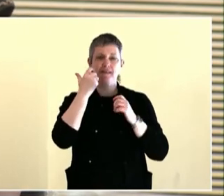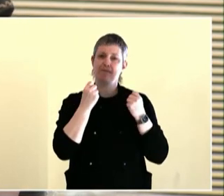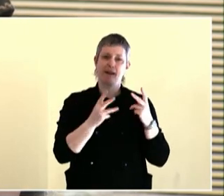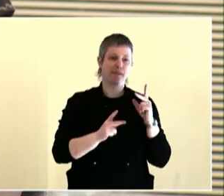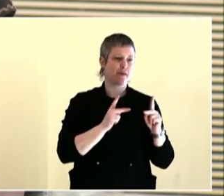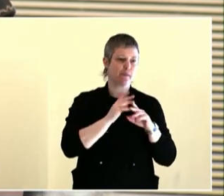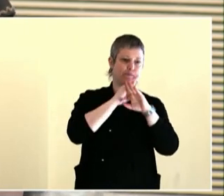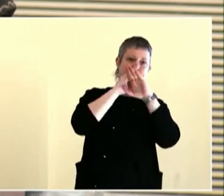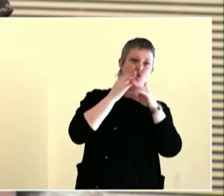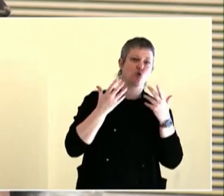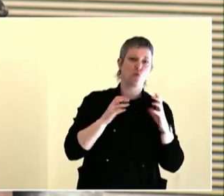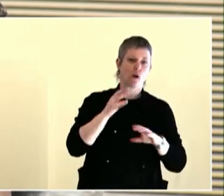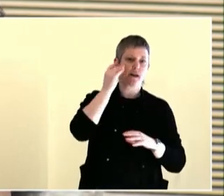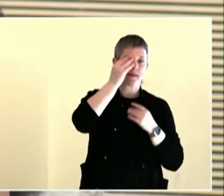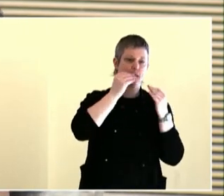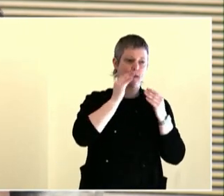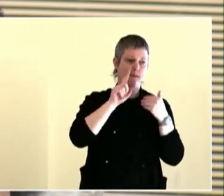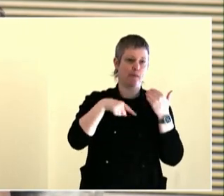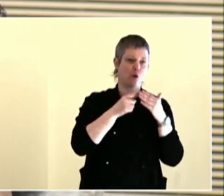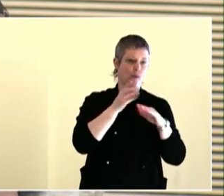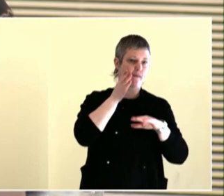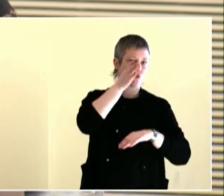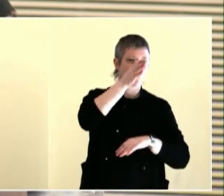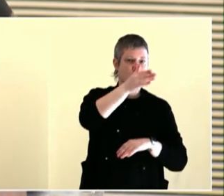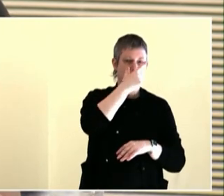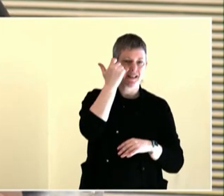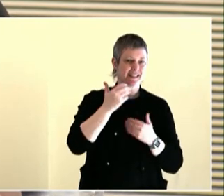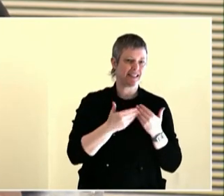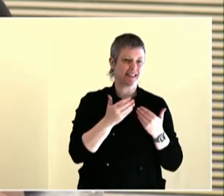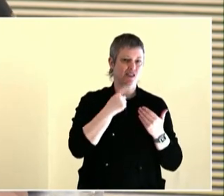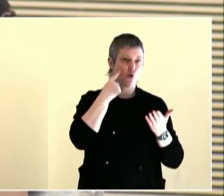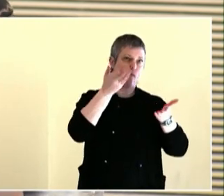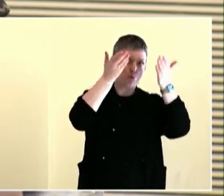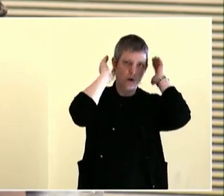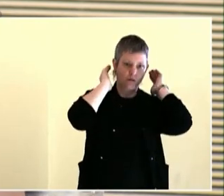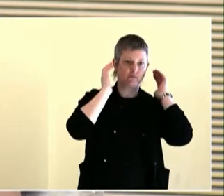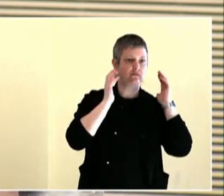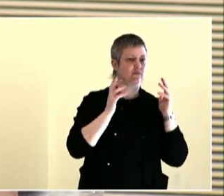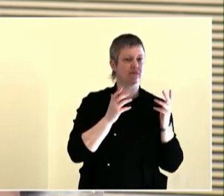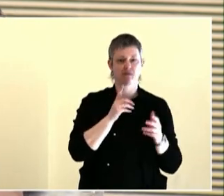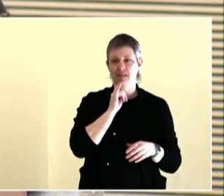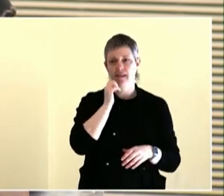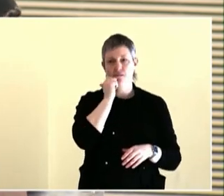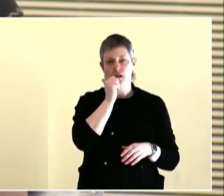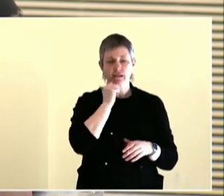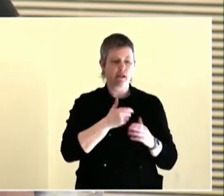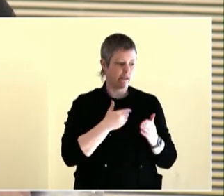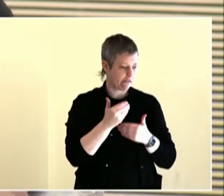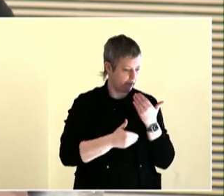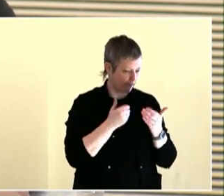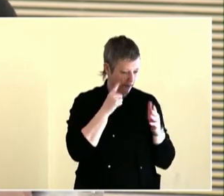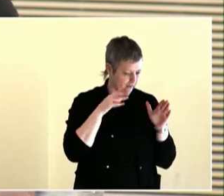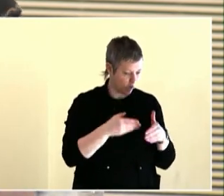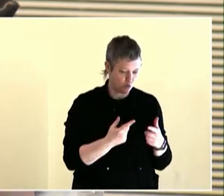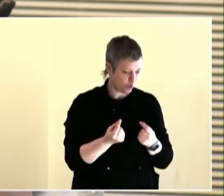community engagement and the cost. And investing in that and the need to do that.